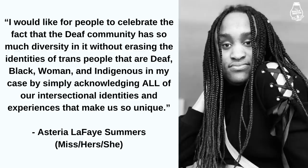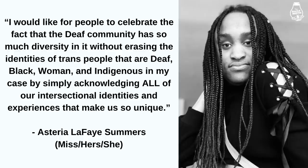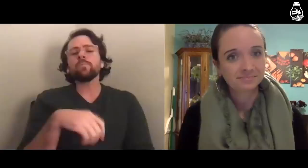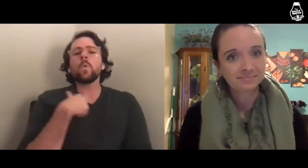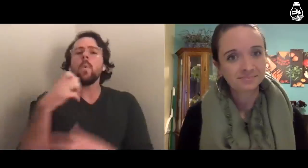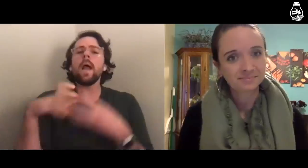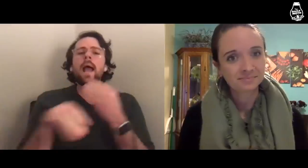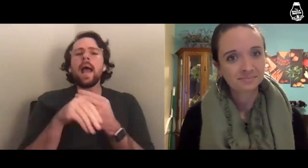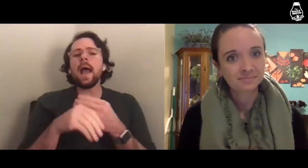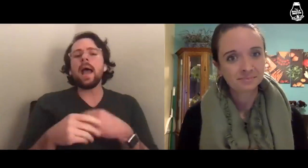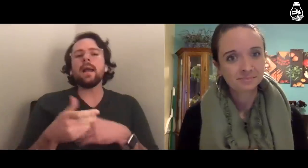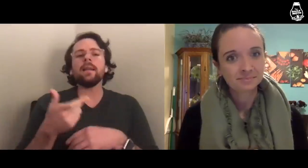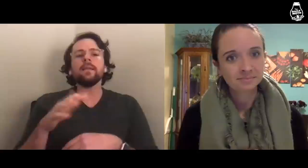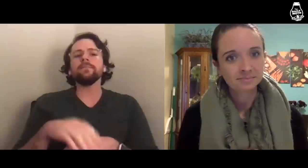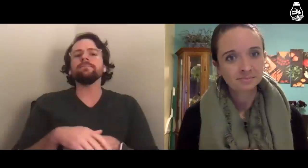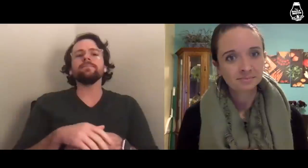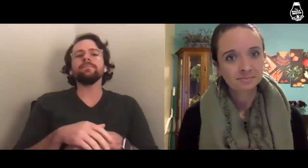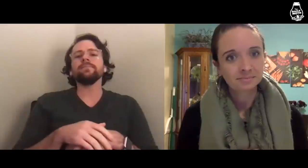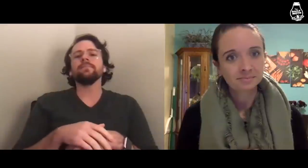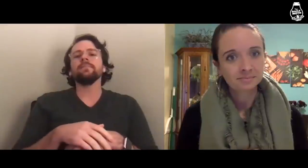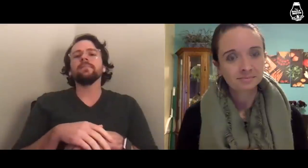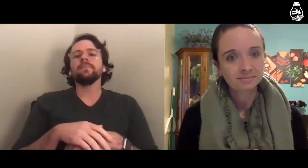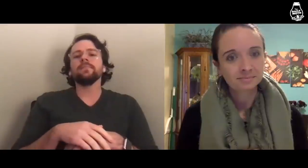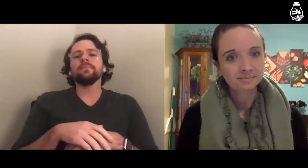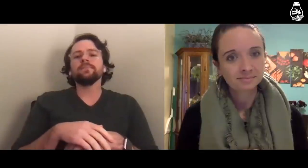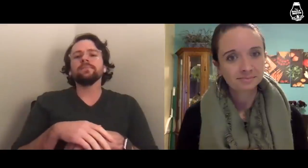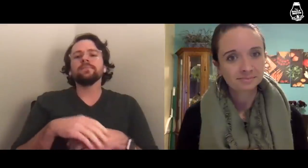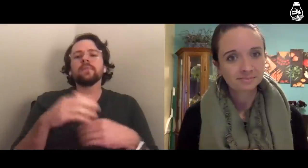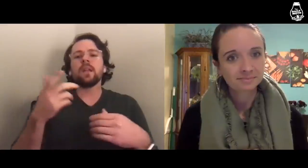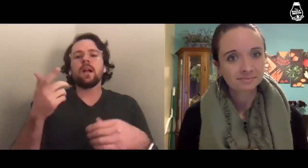I want to add...